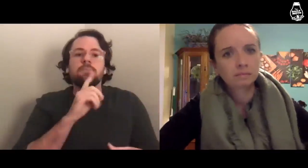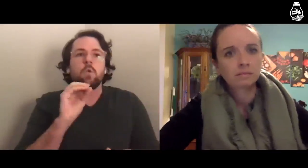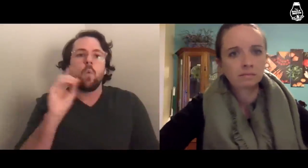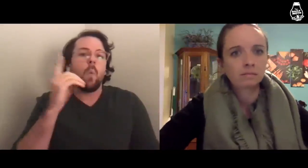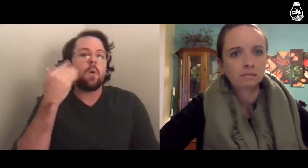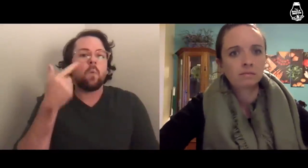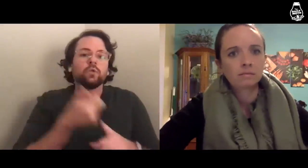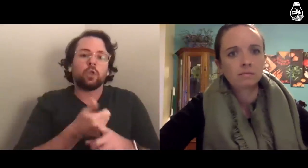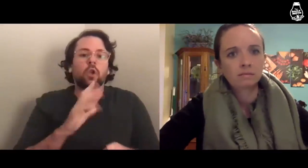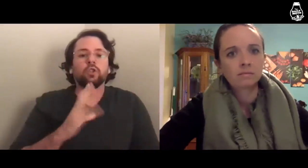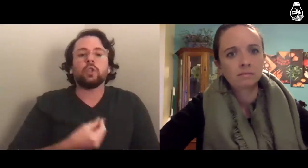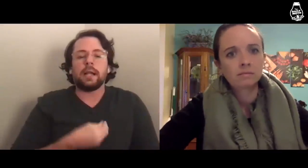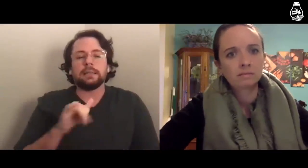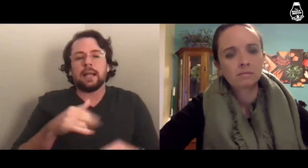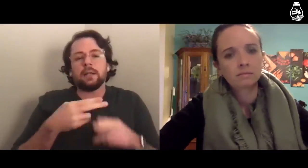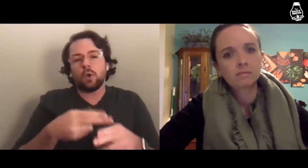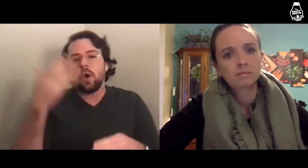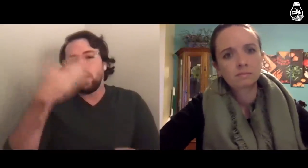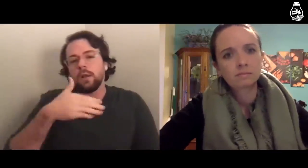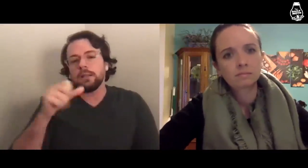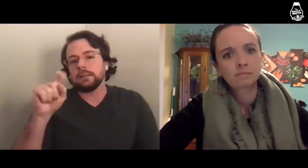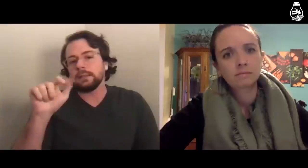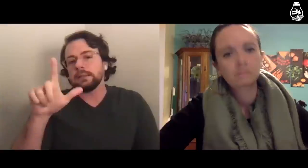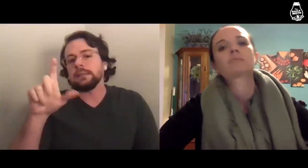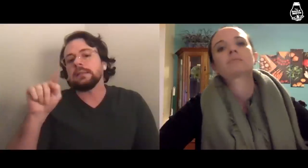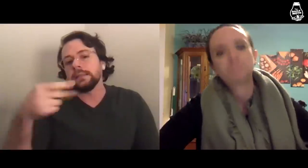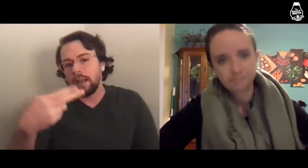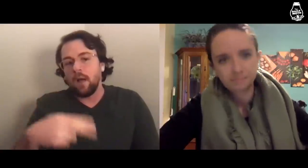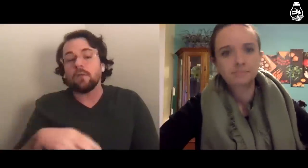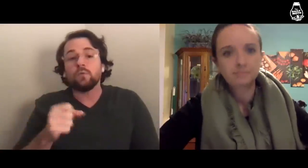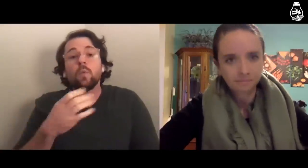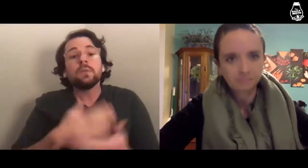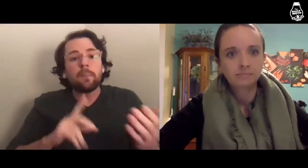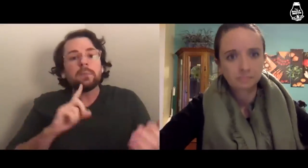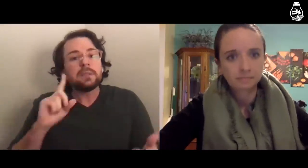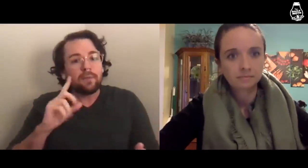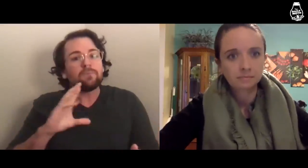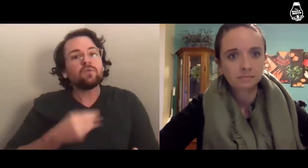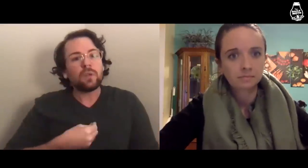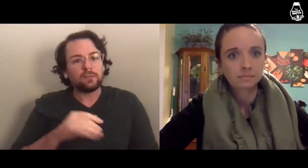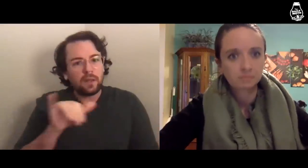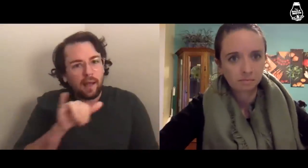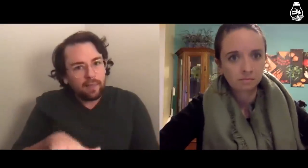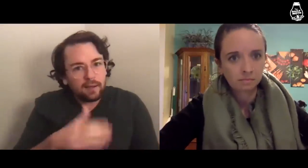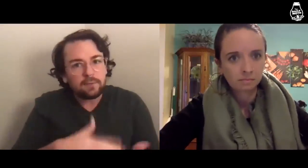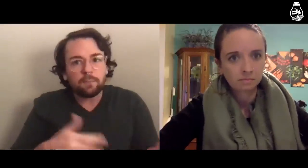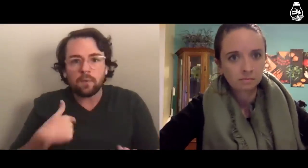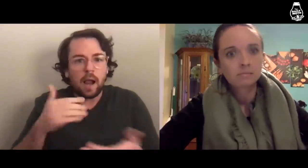but no one knows they’re trans. That’s called stealth. So, some Deaf trans are like that,